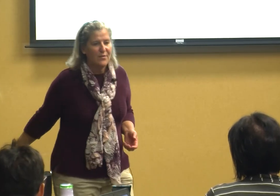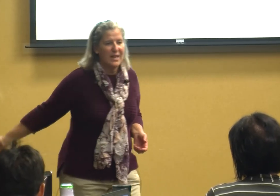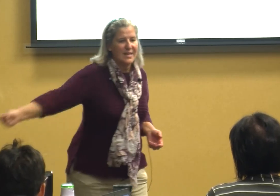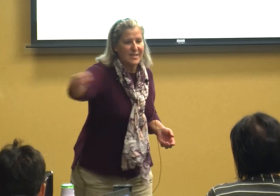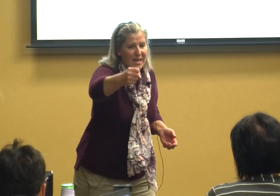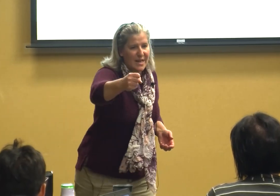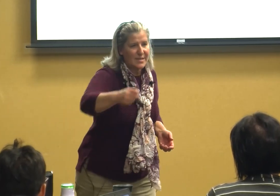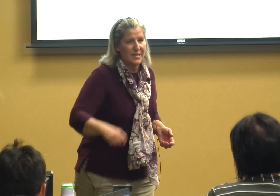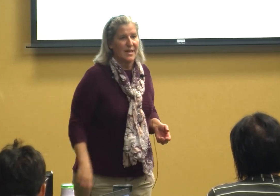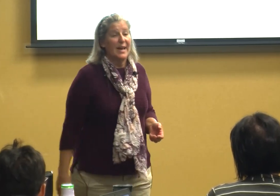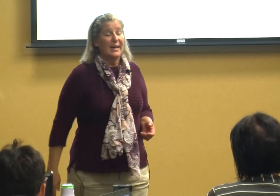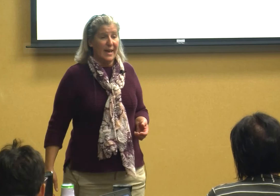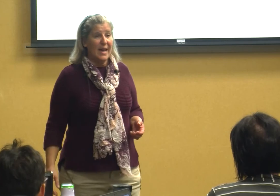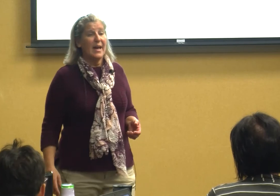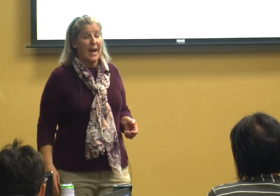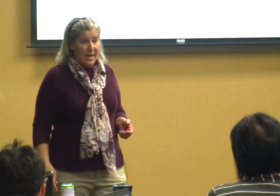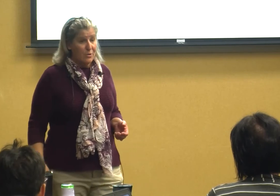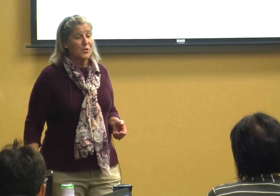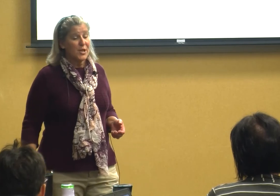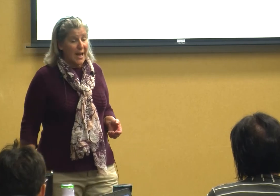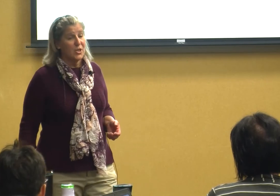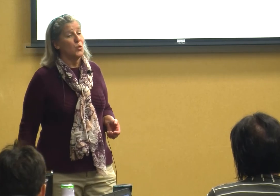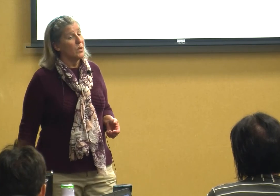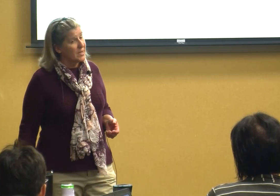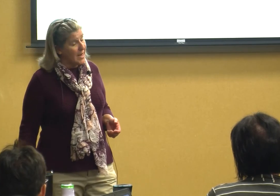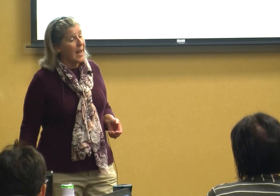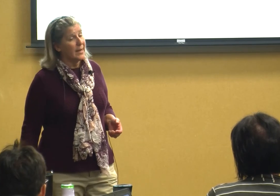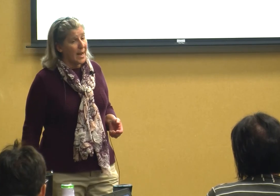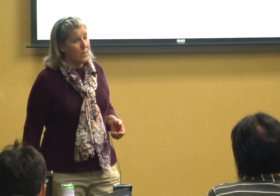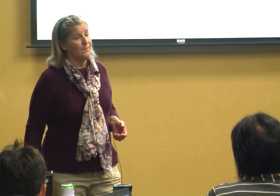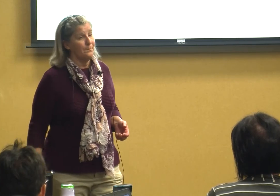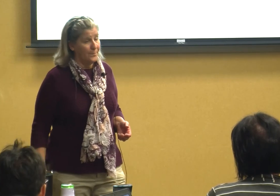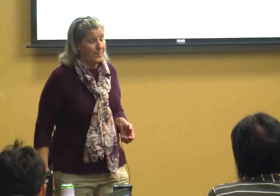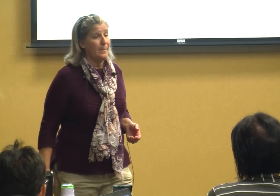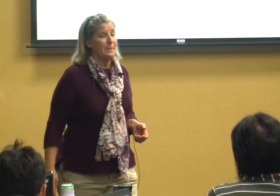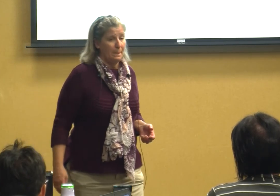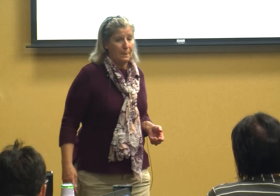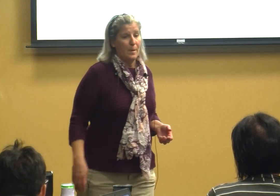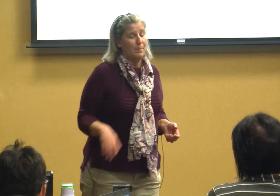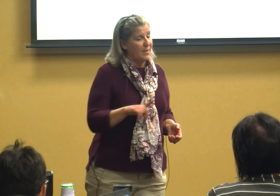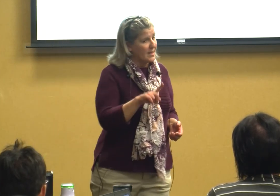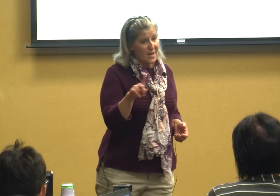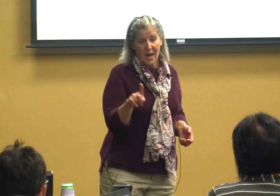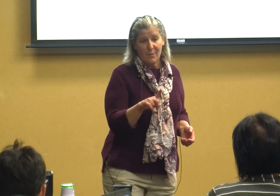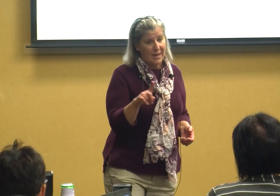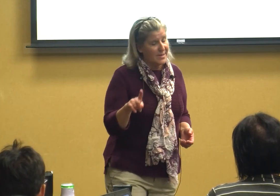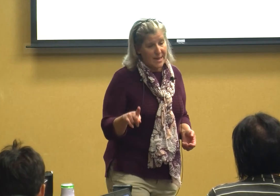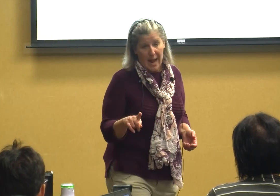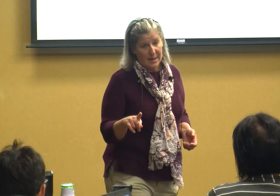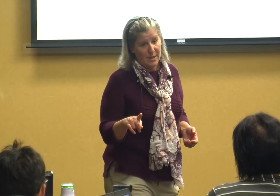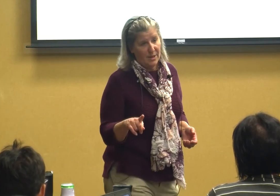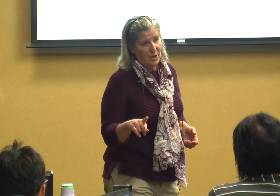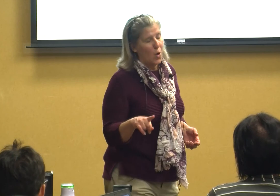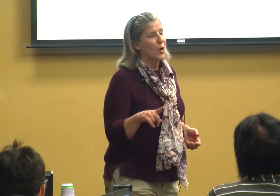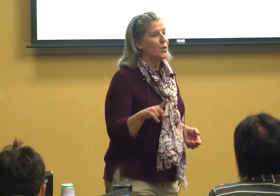it is this yeah I understand you want a snack now mm-hmm that's not how we get snack or you